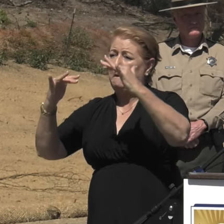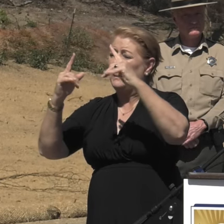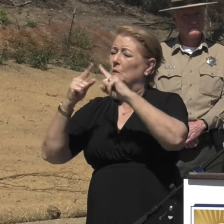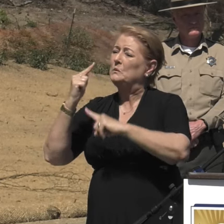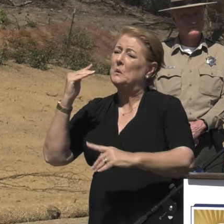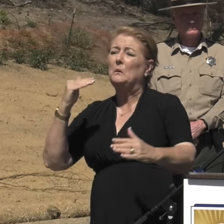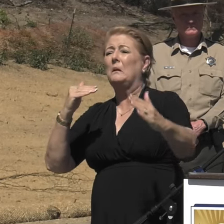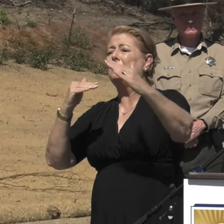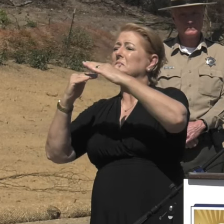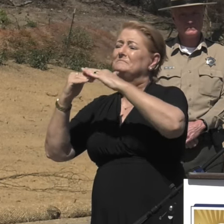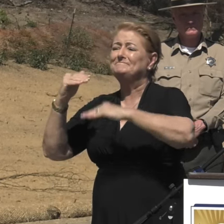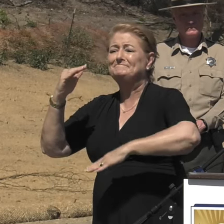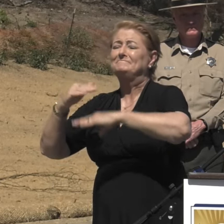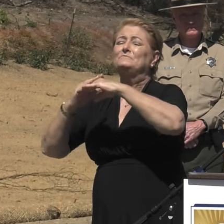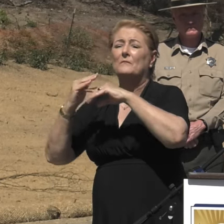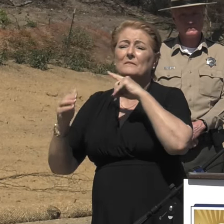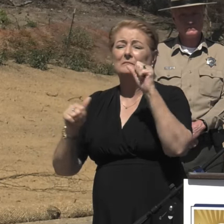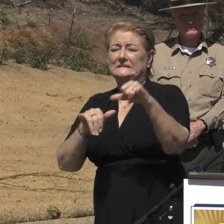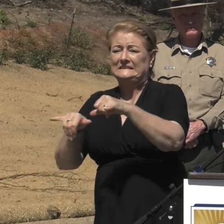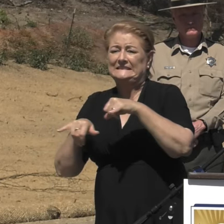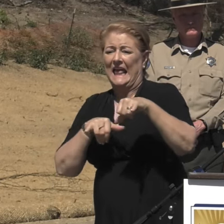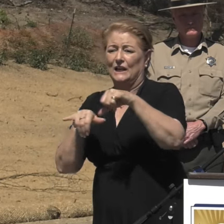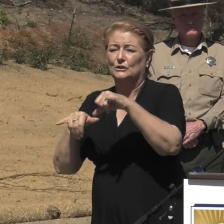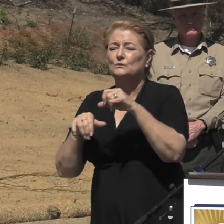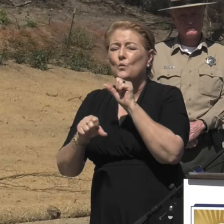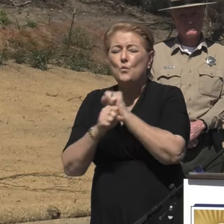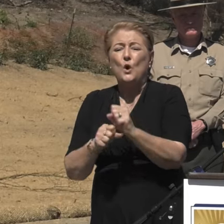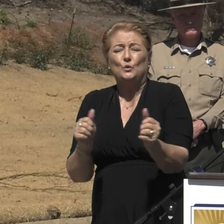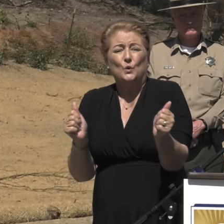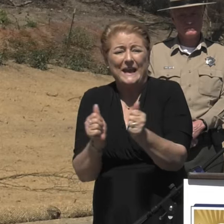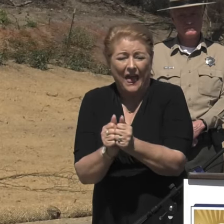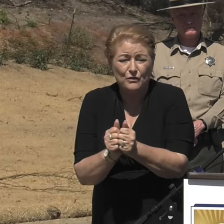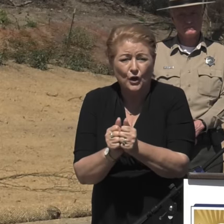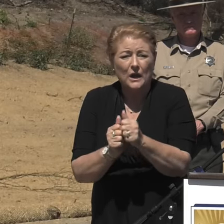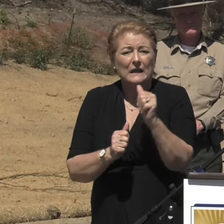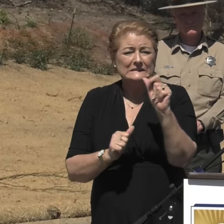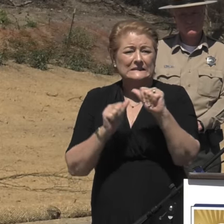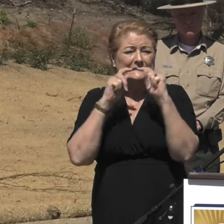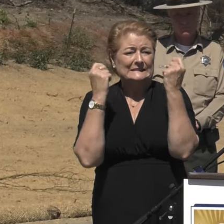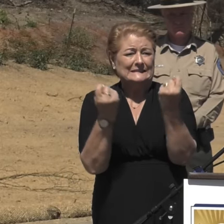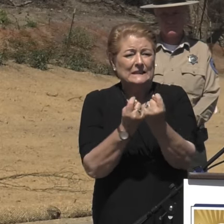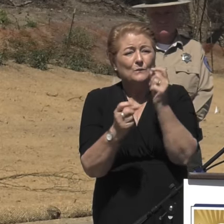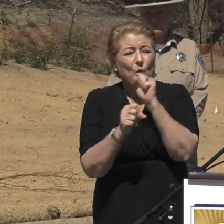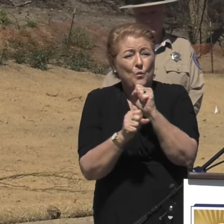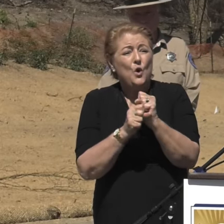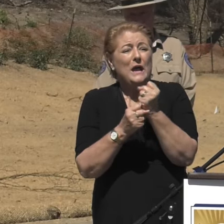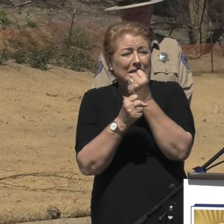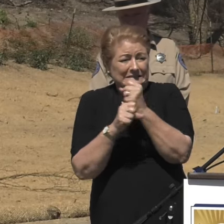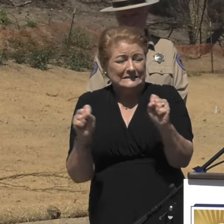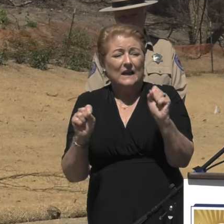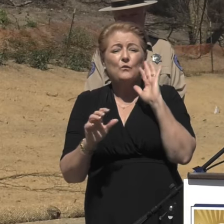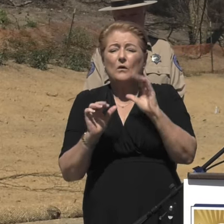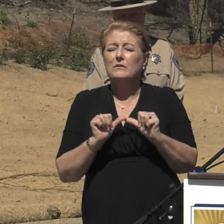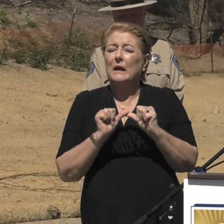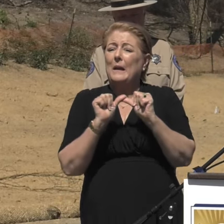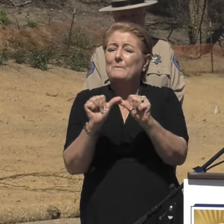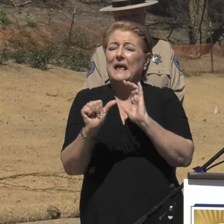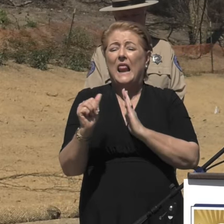It's everyone coming together to work as a team. While working safely is, and will remain, our highest priority,